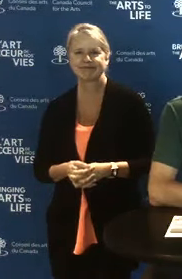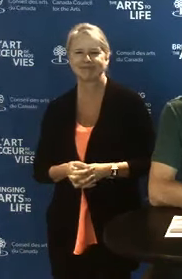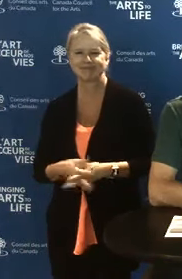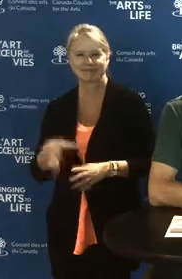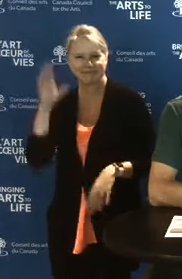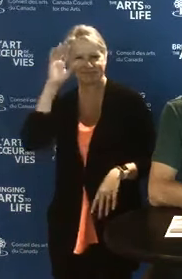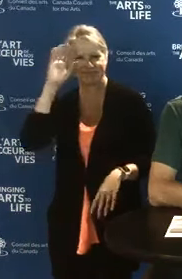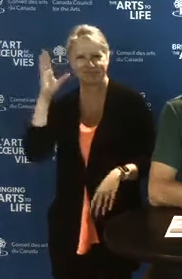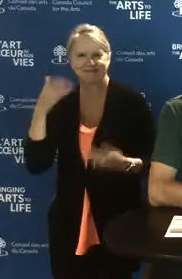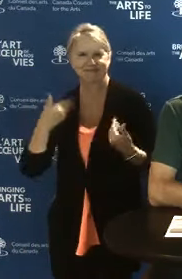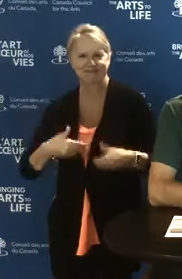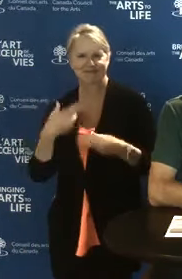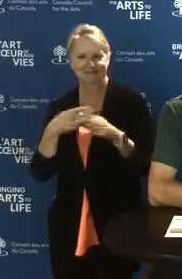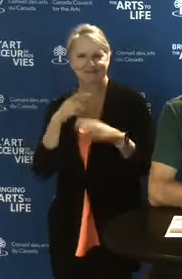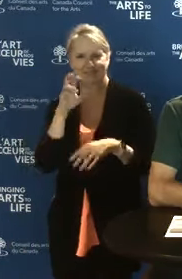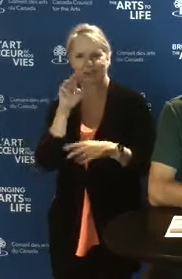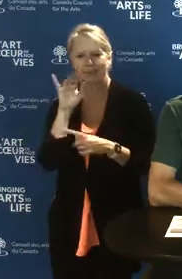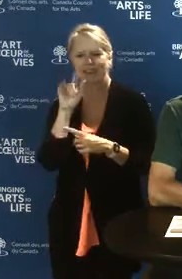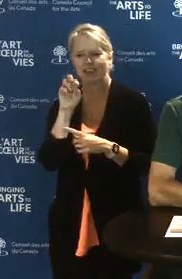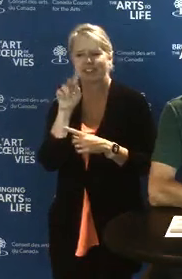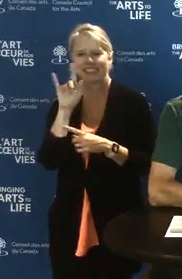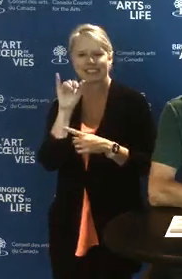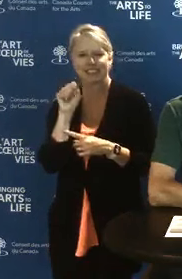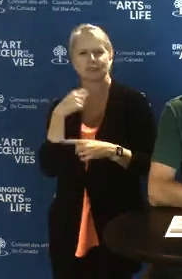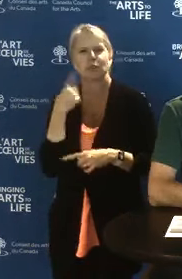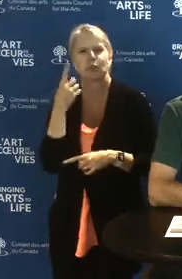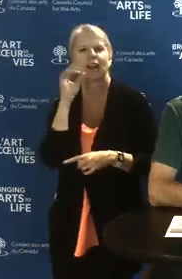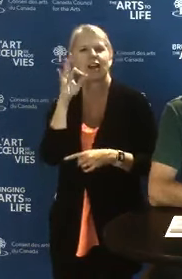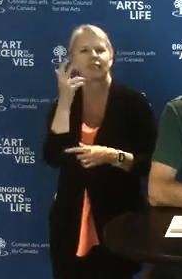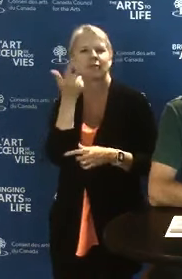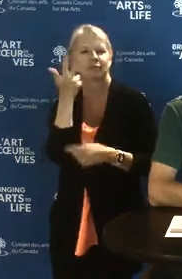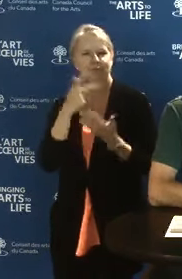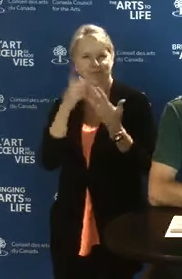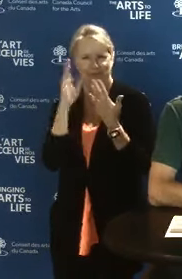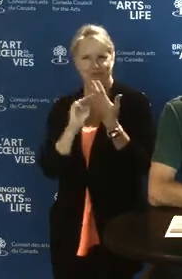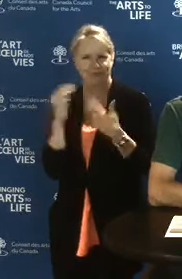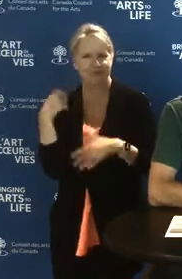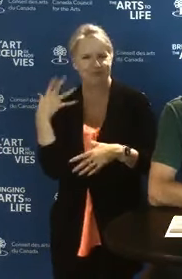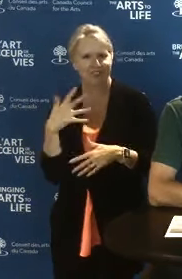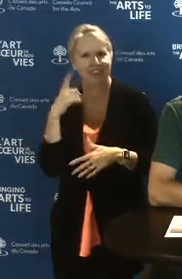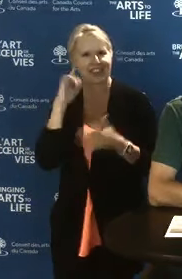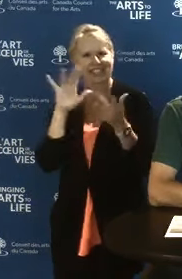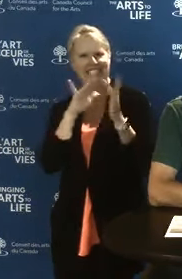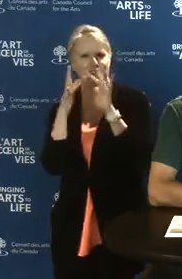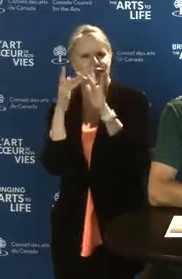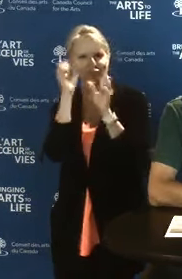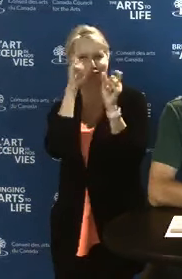Hi, my name is Rémi Lortie. I am one of the three program officers of the Digital Strategy Fund.